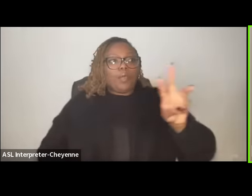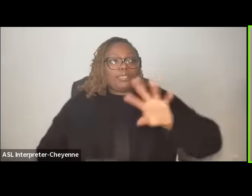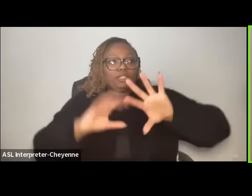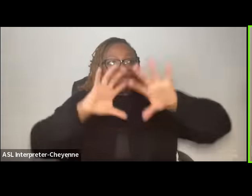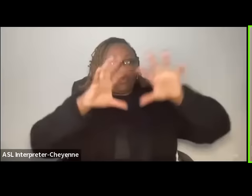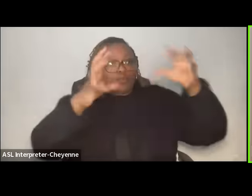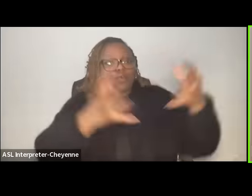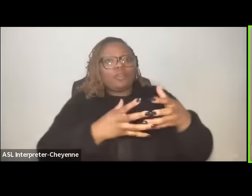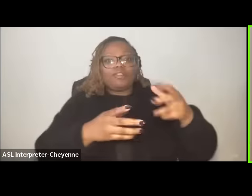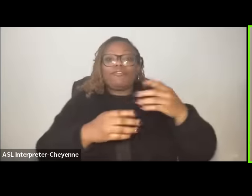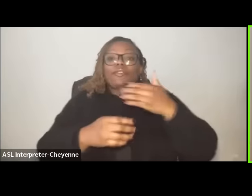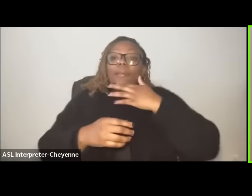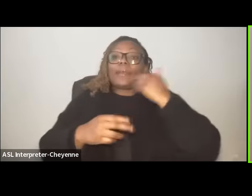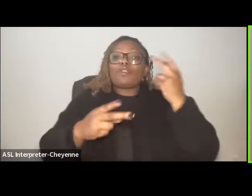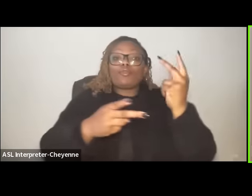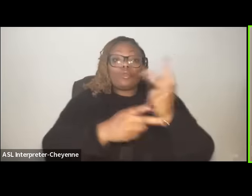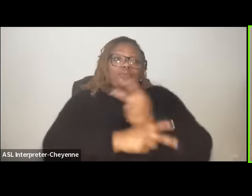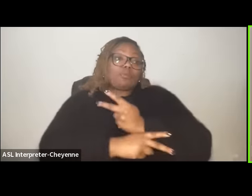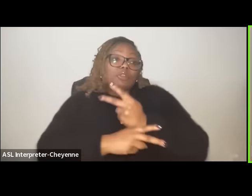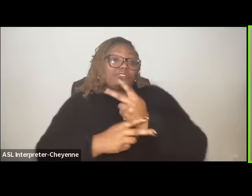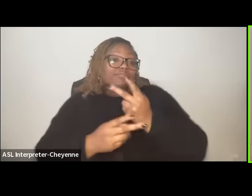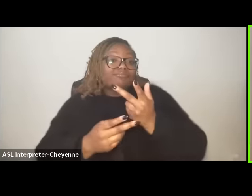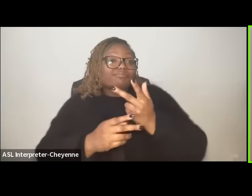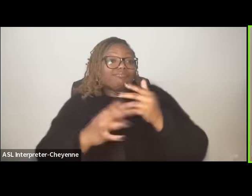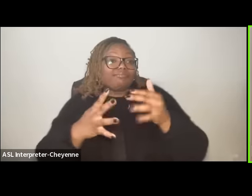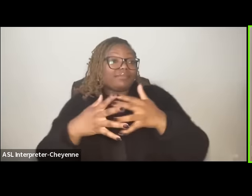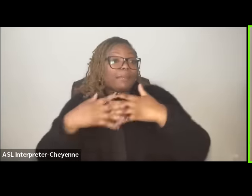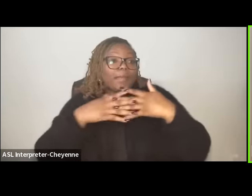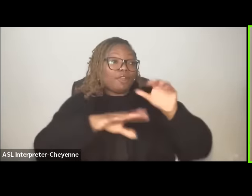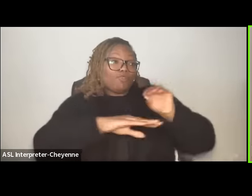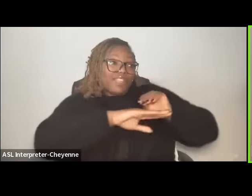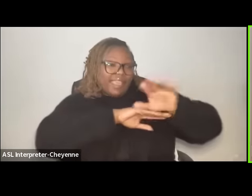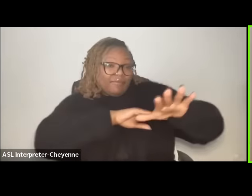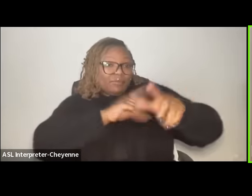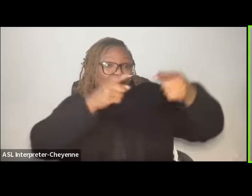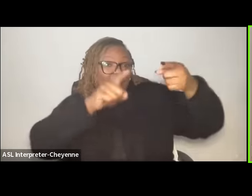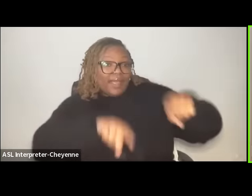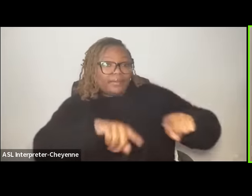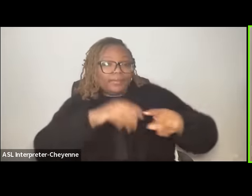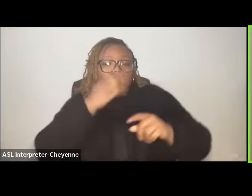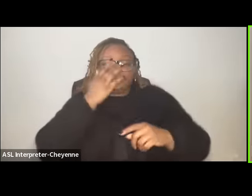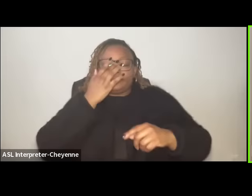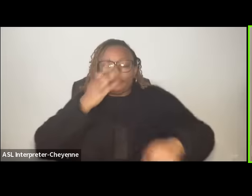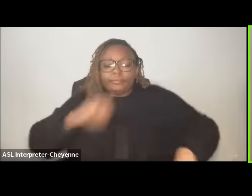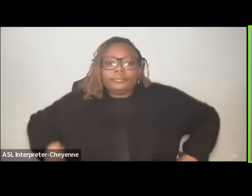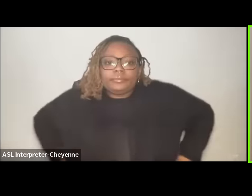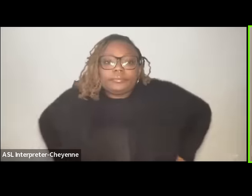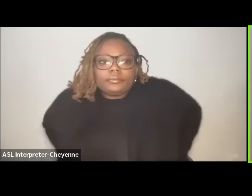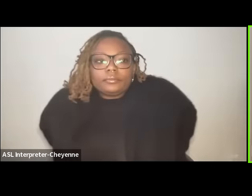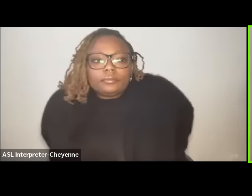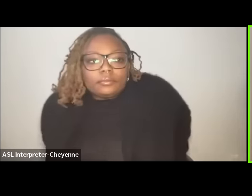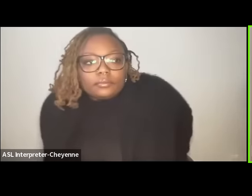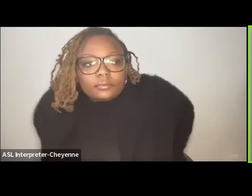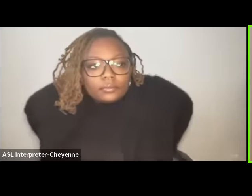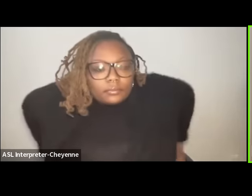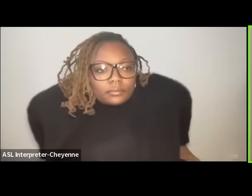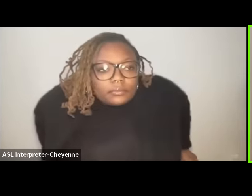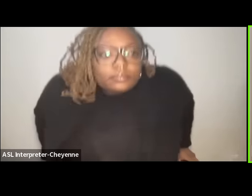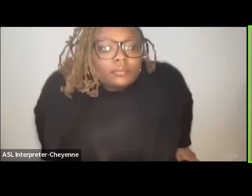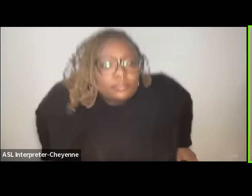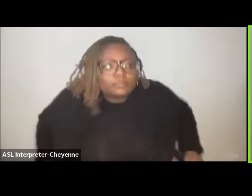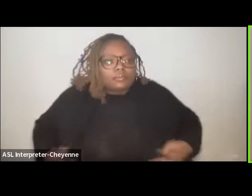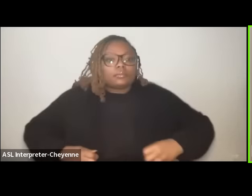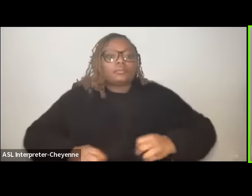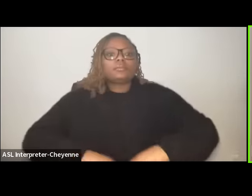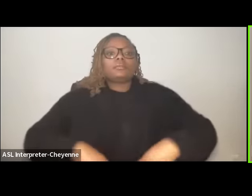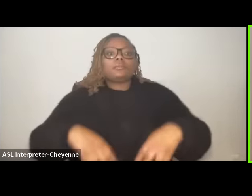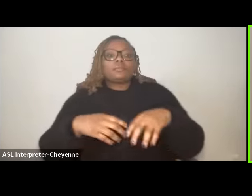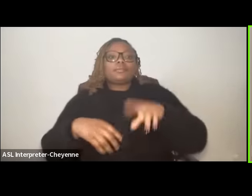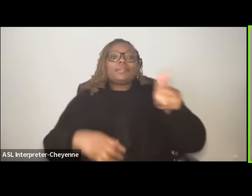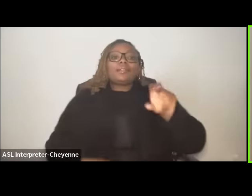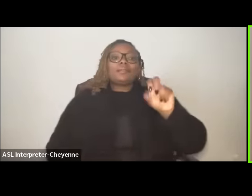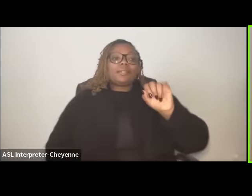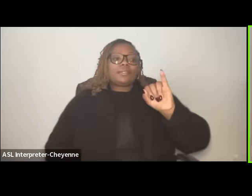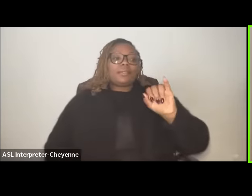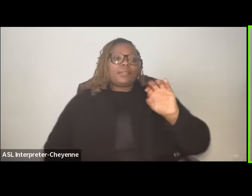for the worse um and so not only does is does US imperialism manifest in in a um US Marine